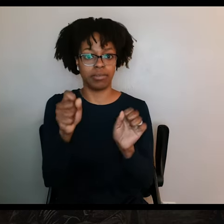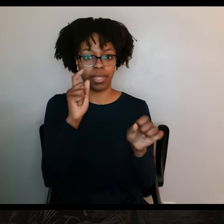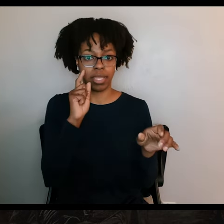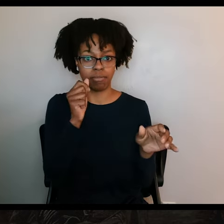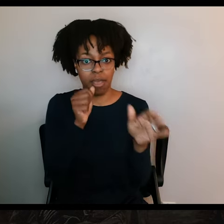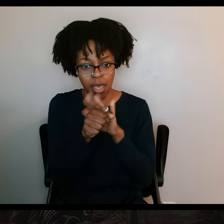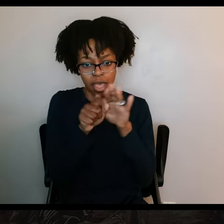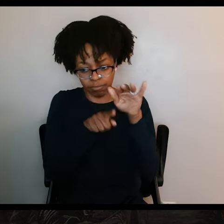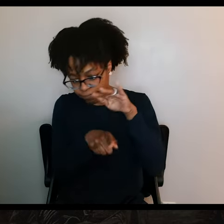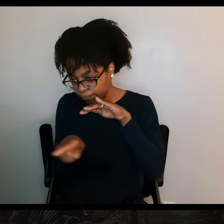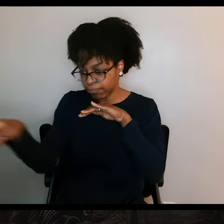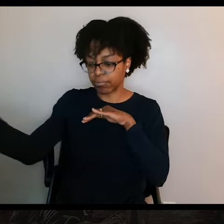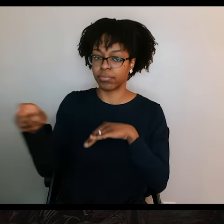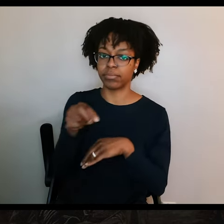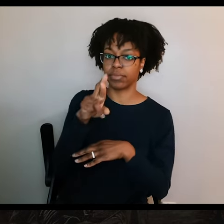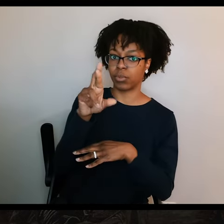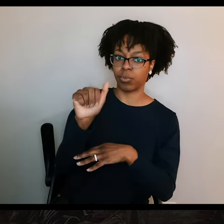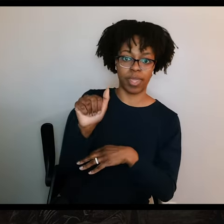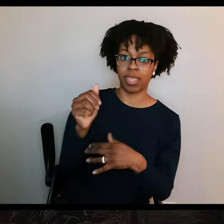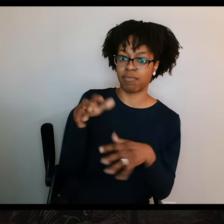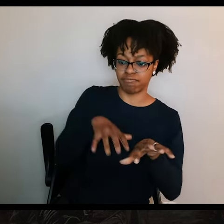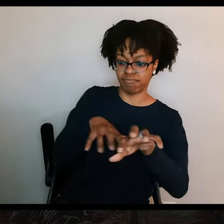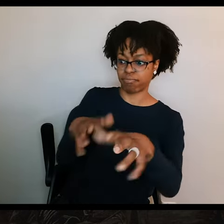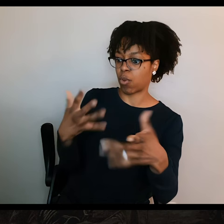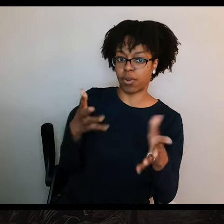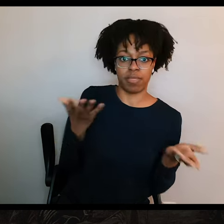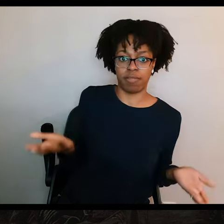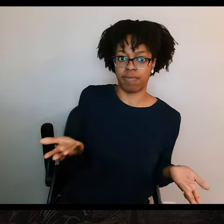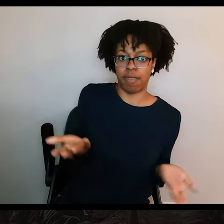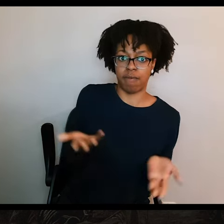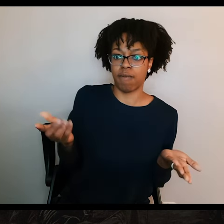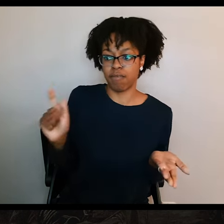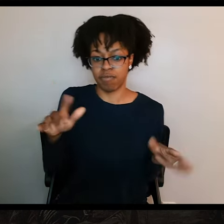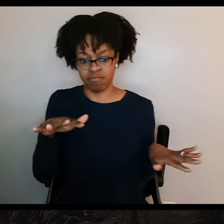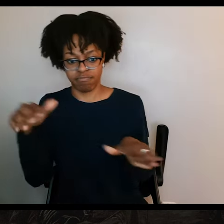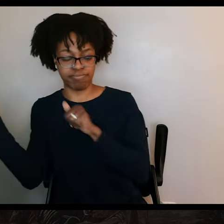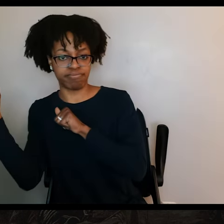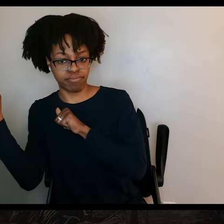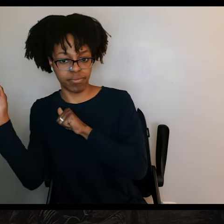General Urrea, was in town not too far distant. And so they needed to basically sneak away. So they get out here on this road,